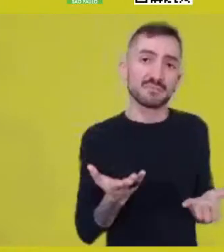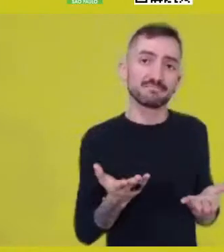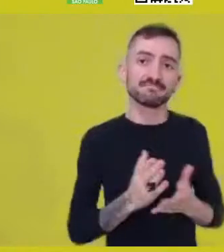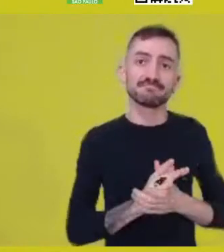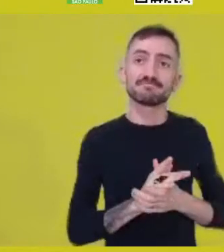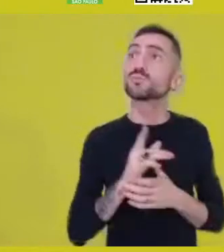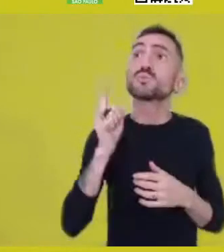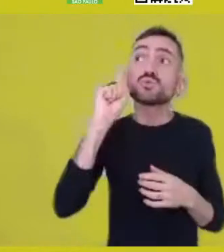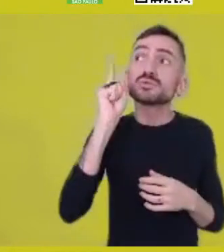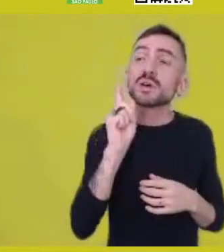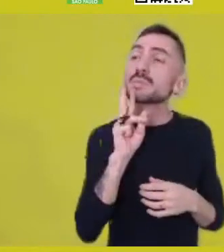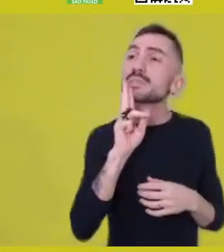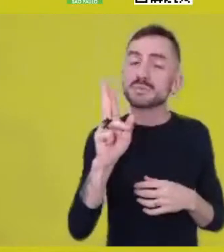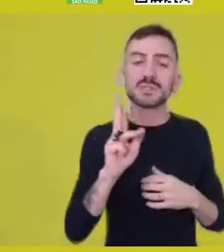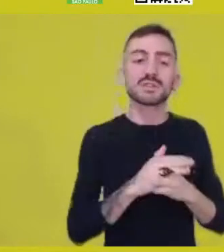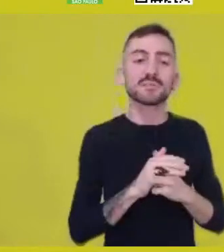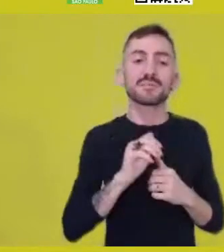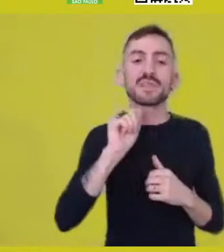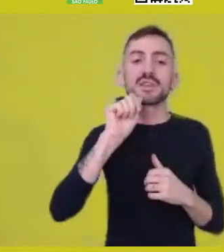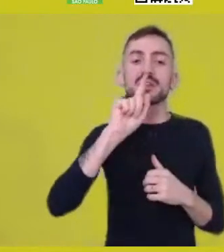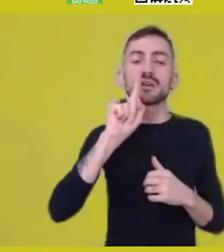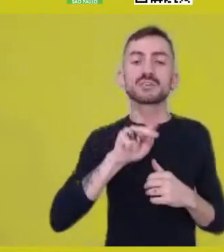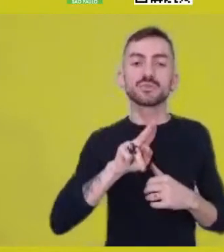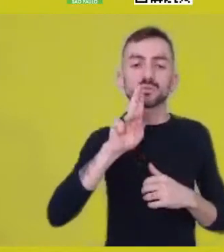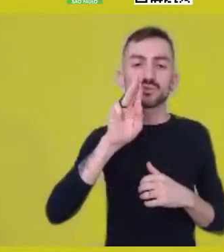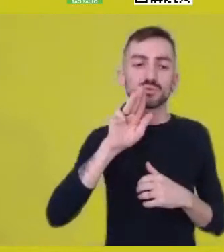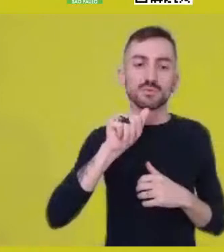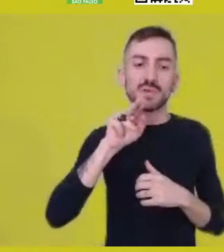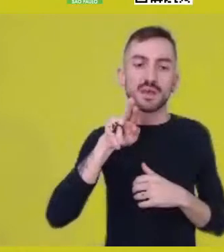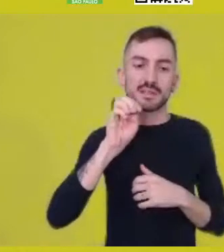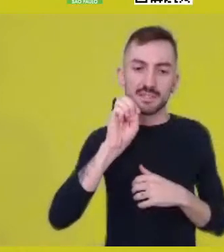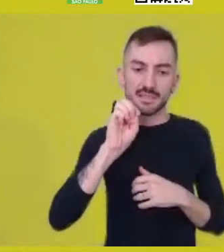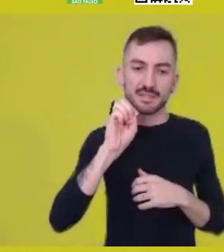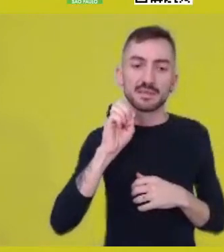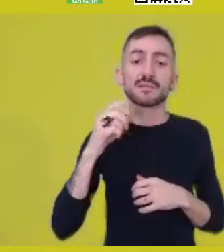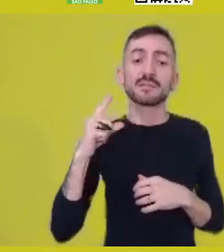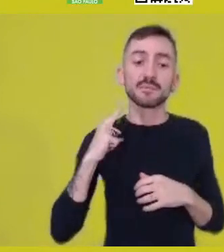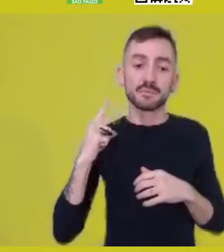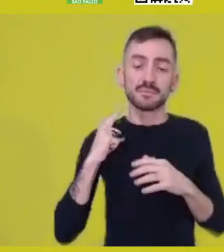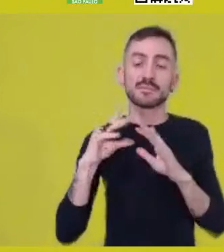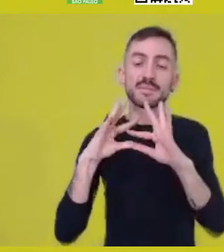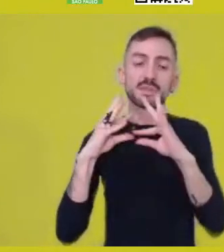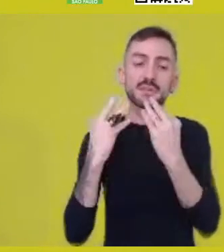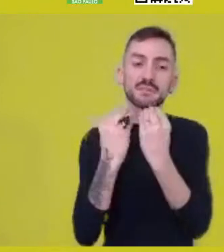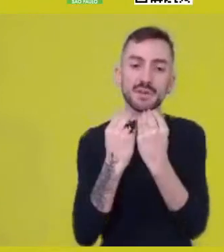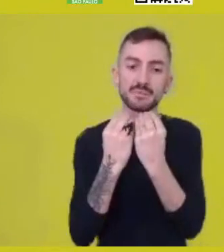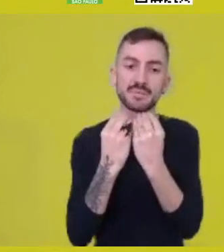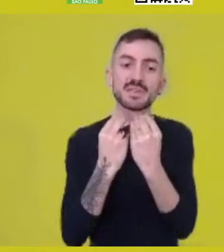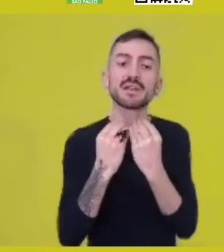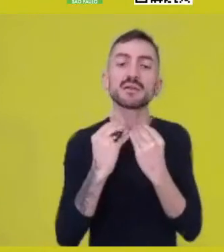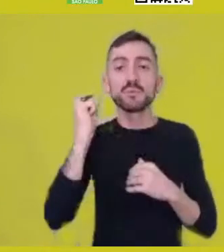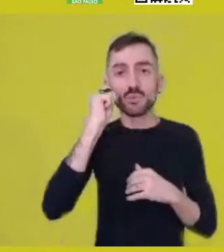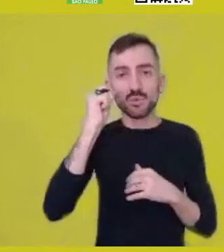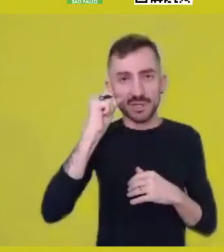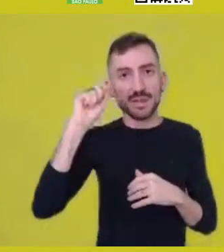Azul Marine asks, my family is a portrait of colonization. Black women with white men in every generation.